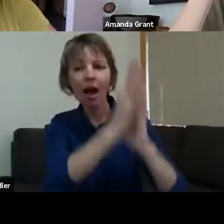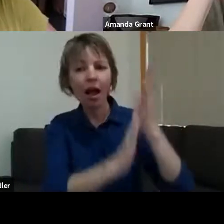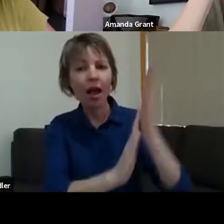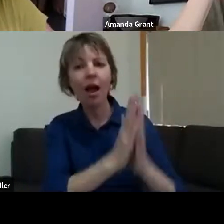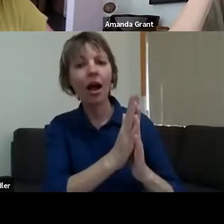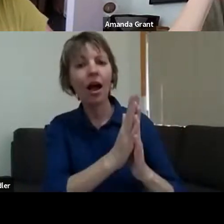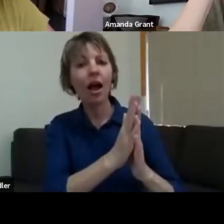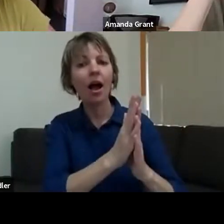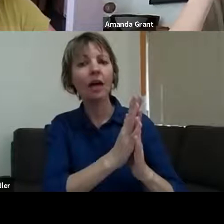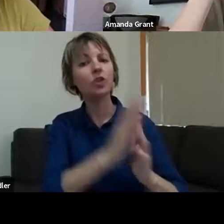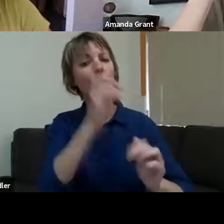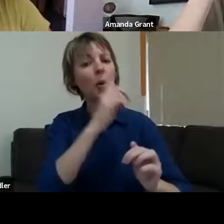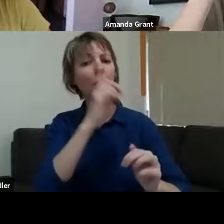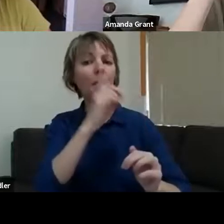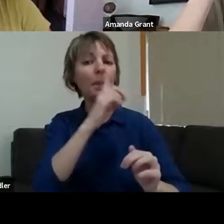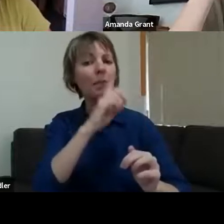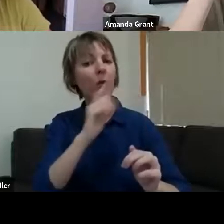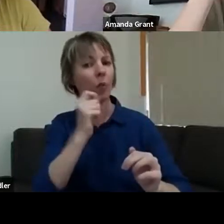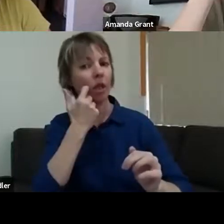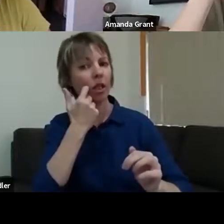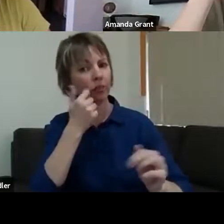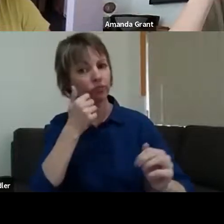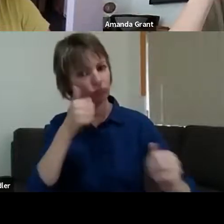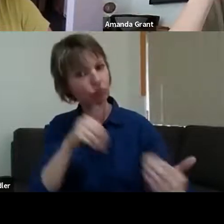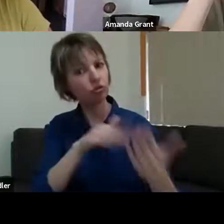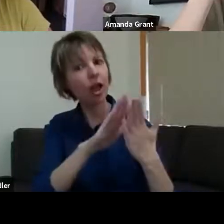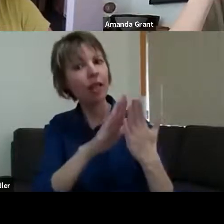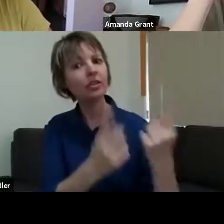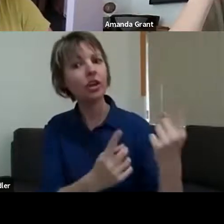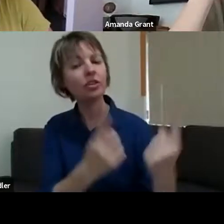in a kind of, "Take care of this..." But also, we did experience